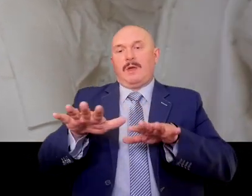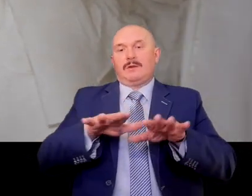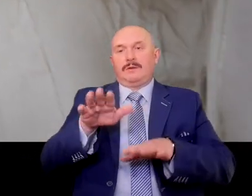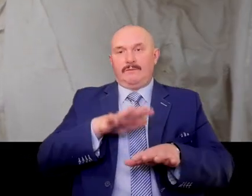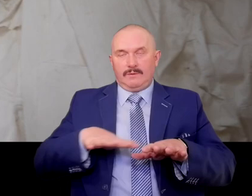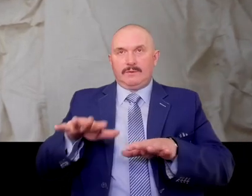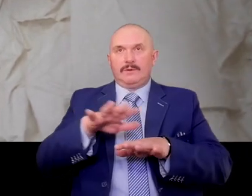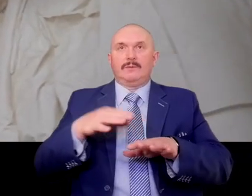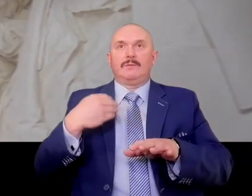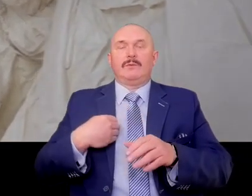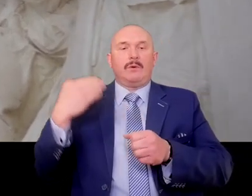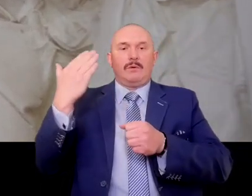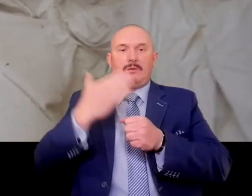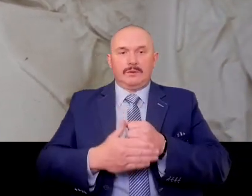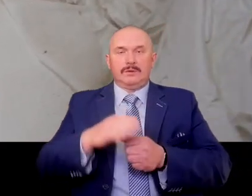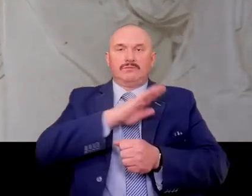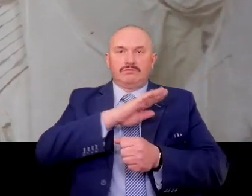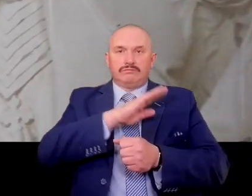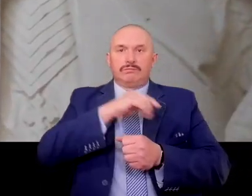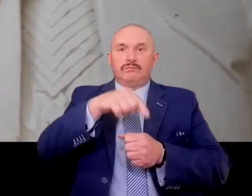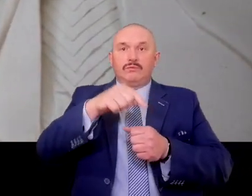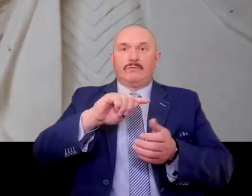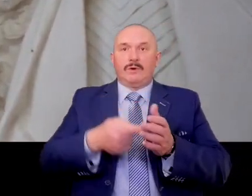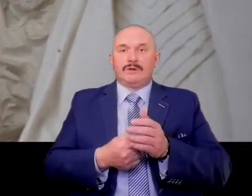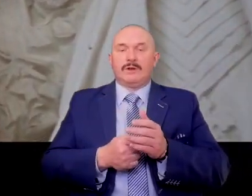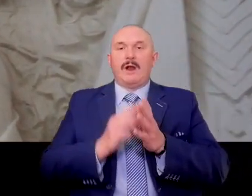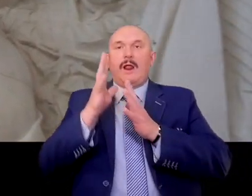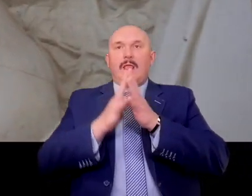ended their lives in the forest of Piaśnica.